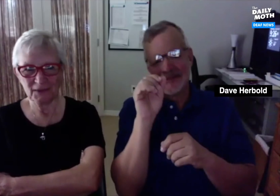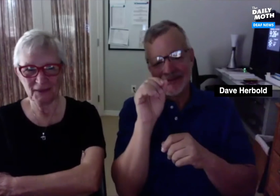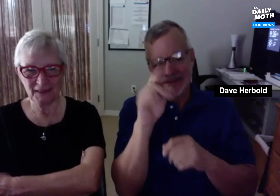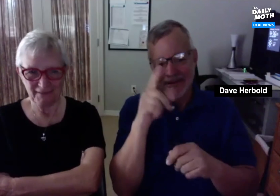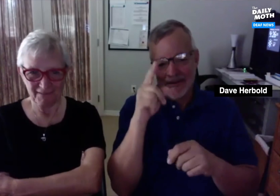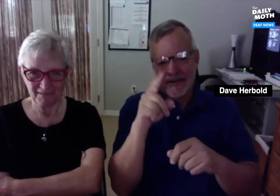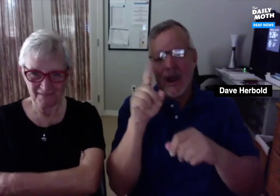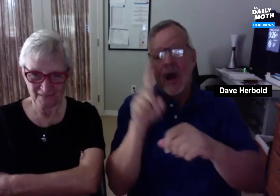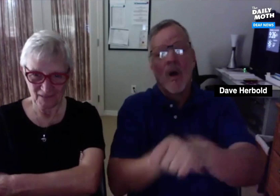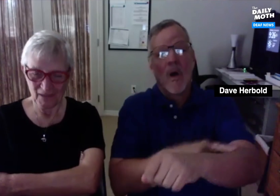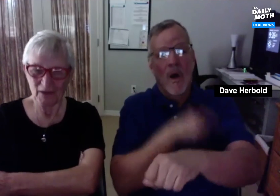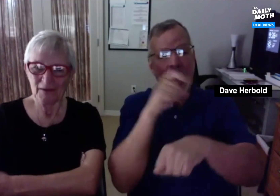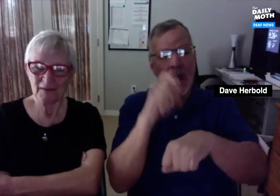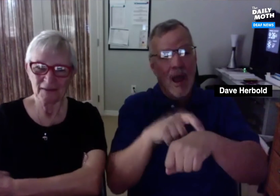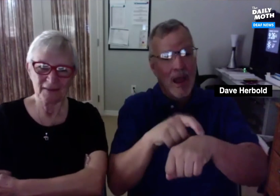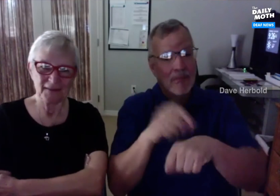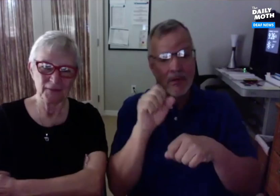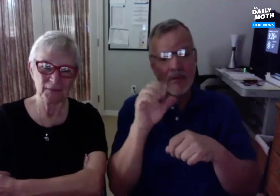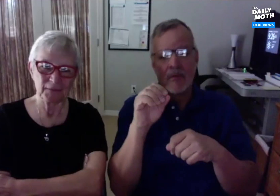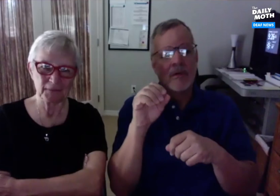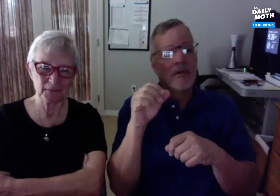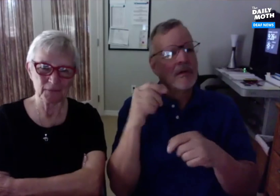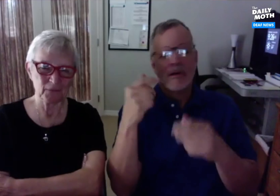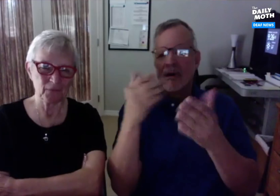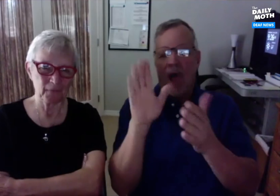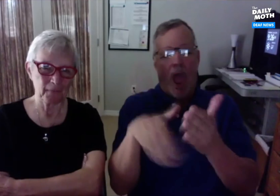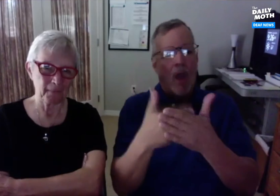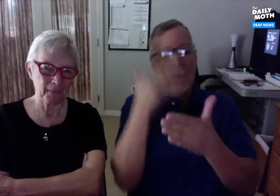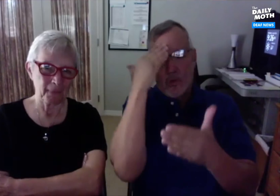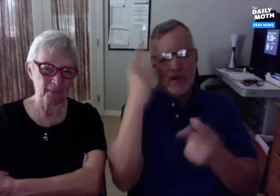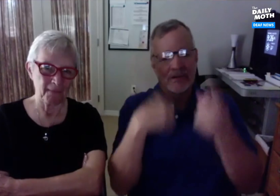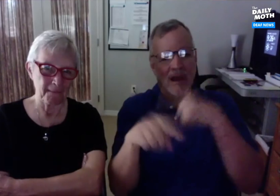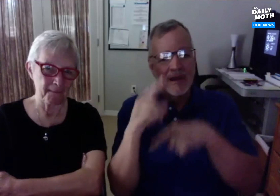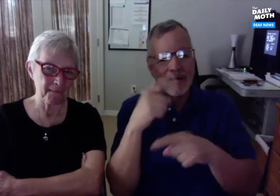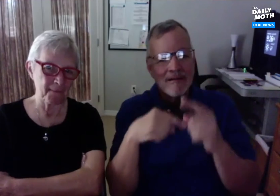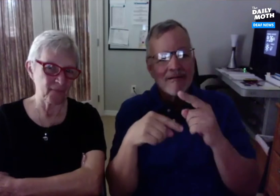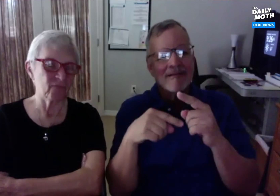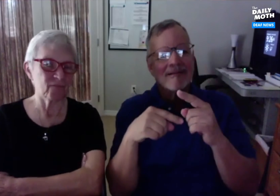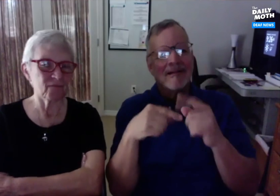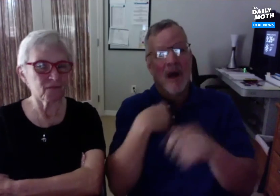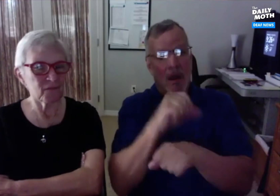Okay, it's been a long time, so they all knew how to sign.